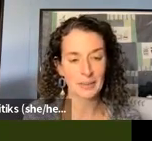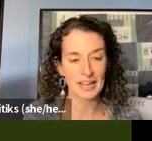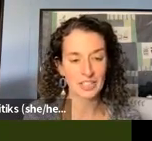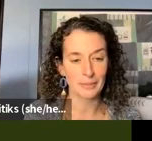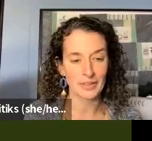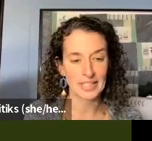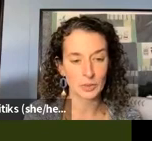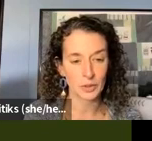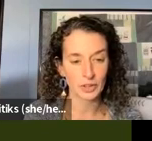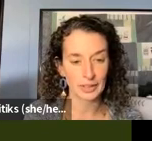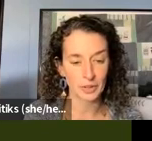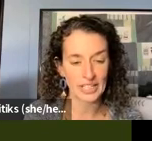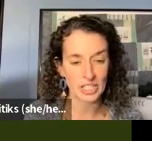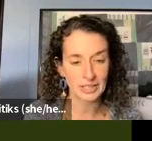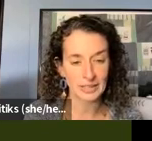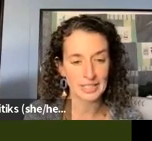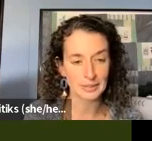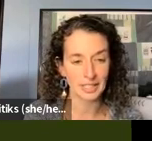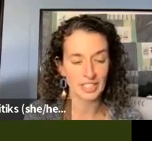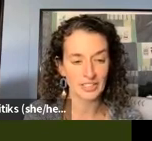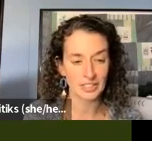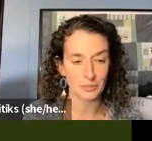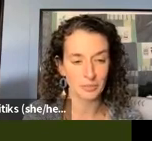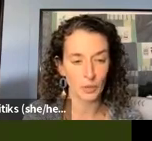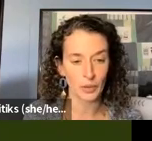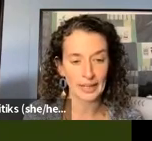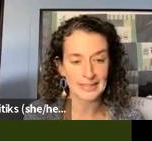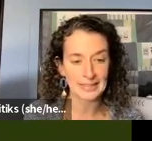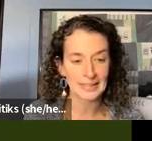She is passionate about sex worker liberation and disability justice movement organizing